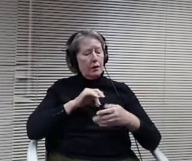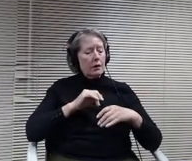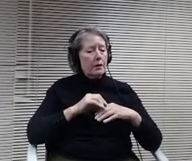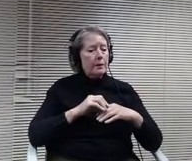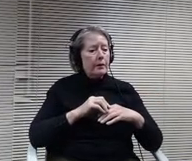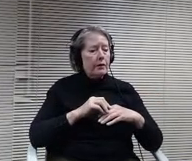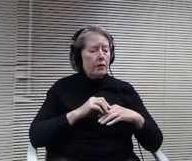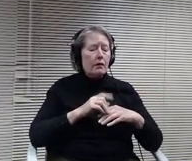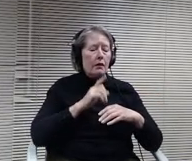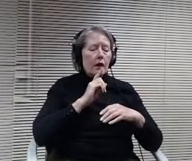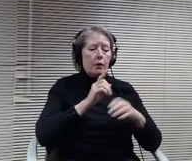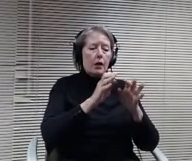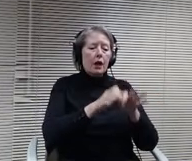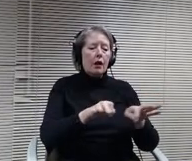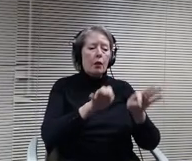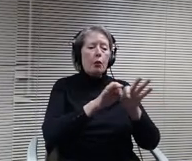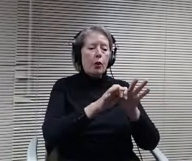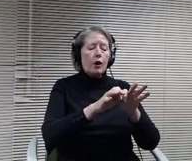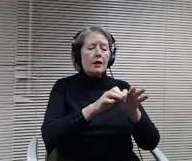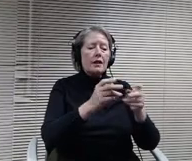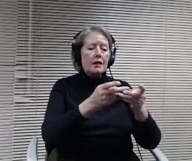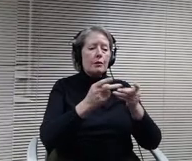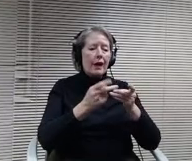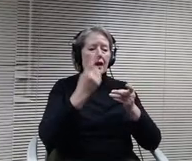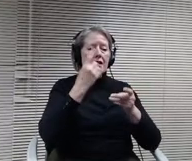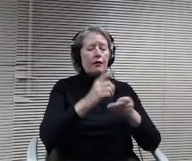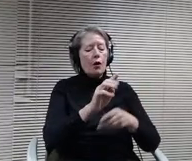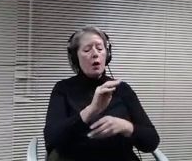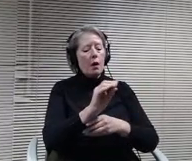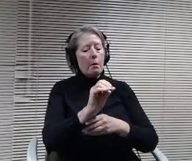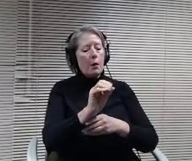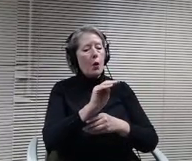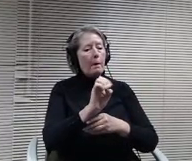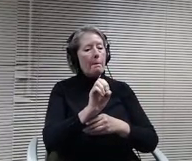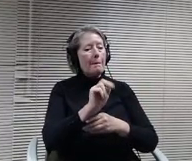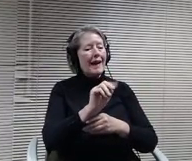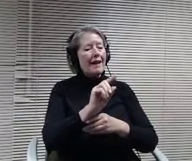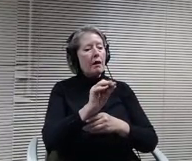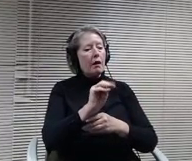is growing very rapidly and has had a lot of great support from